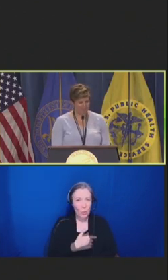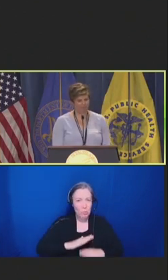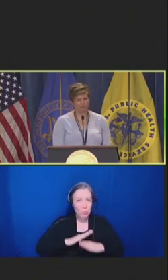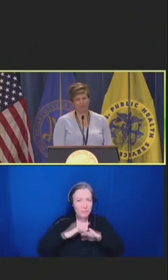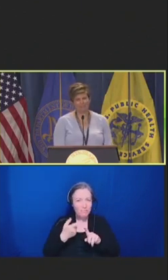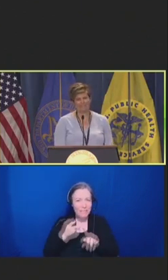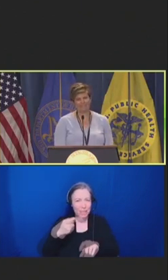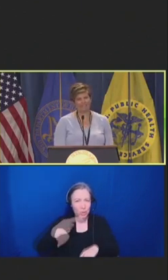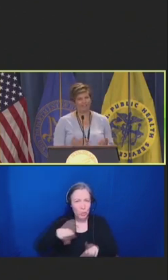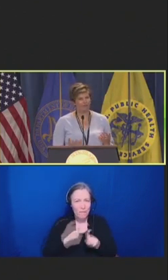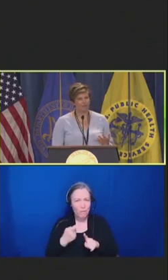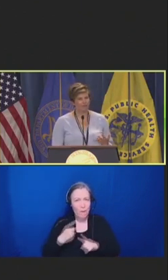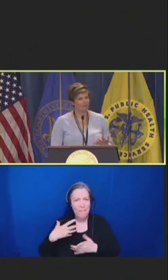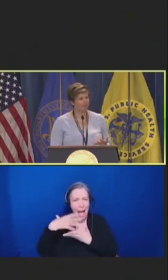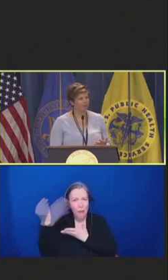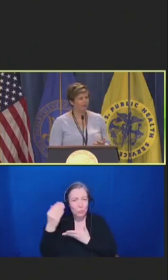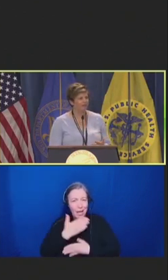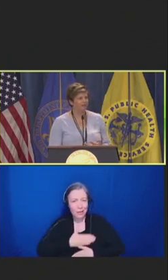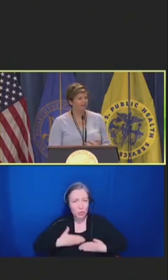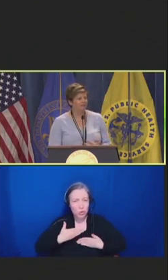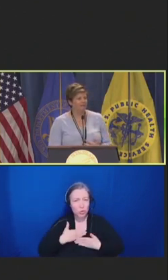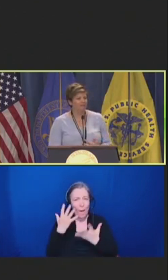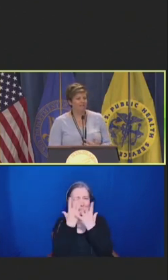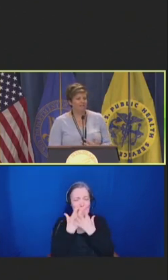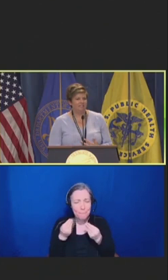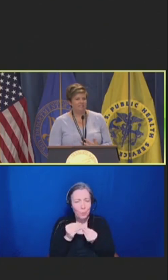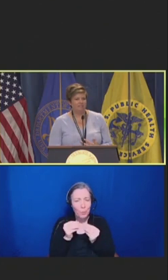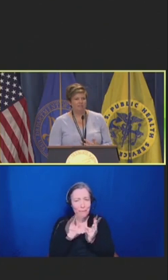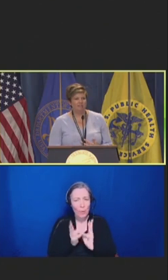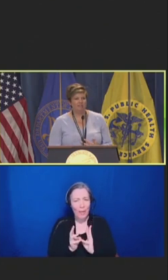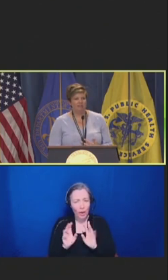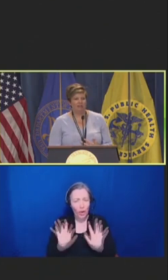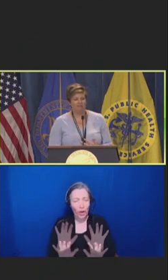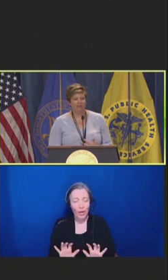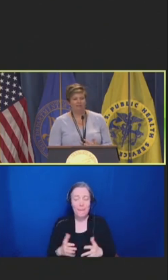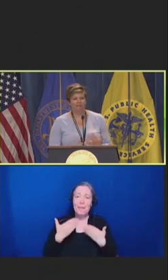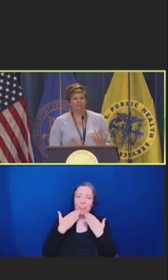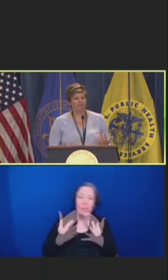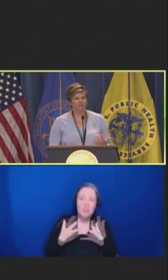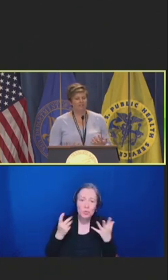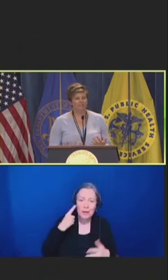I just want to say thank you so much for inviting CMS to talk about the Inflation Reduction